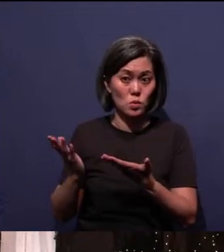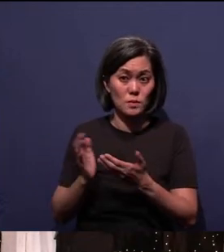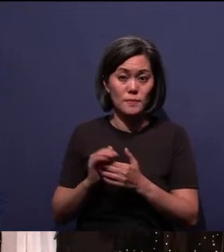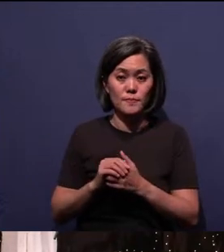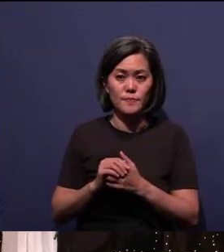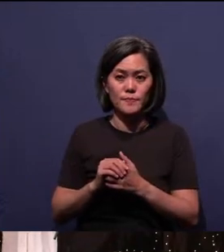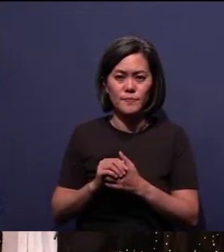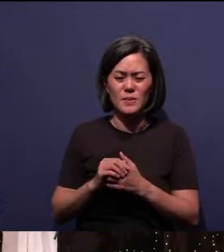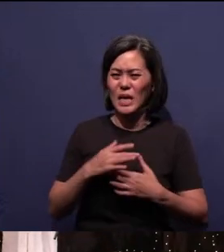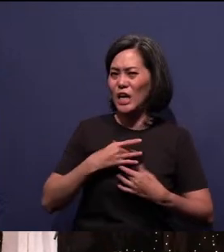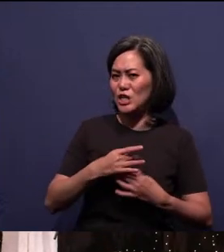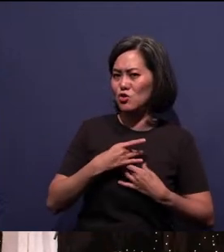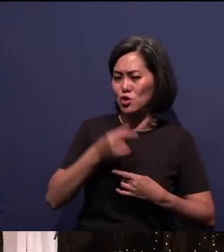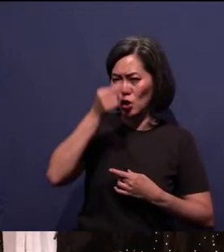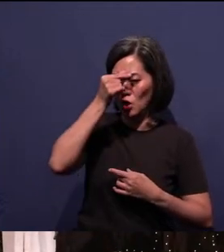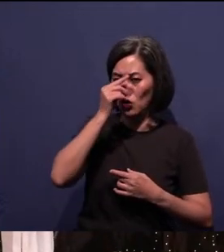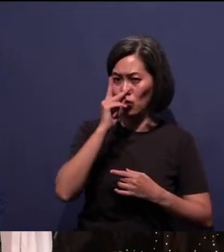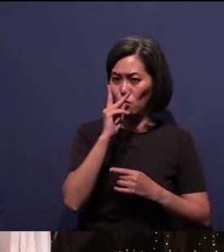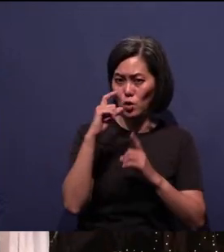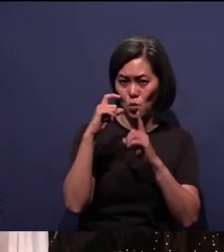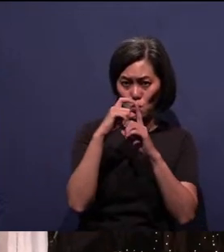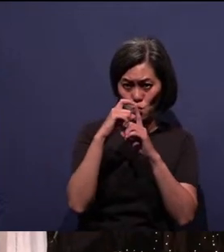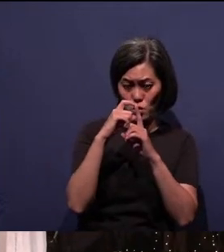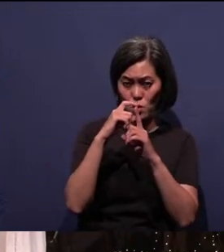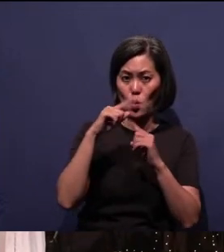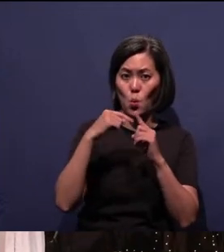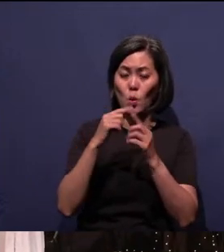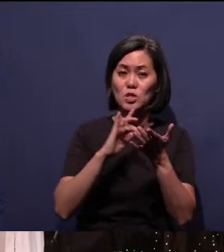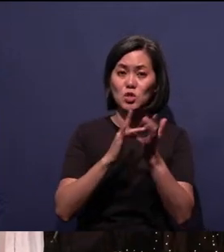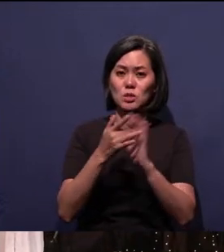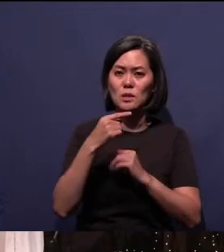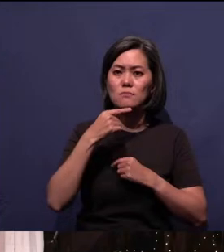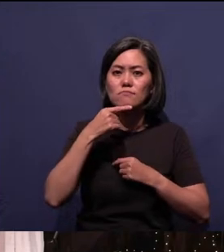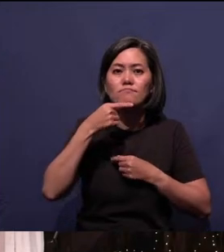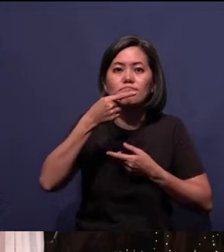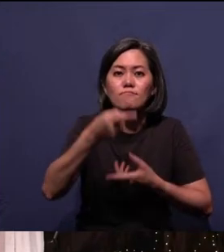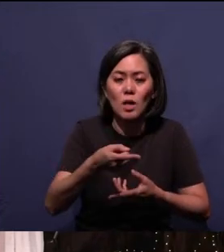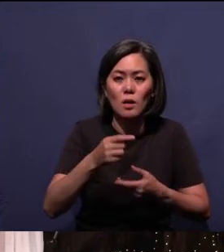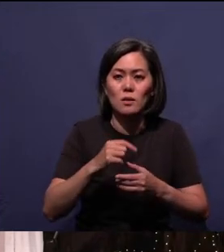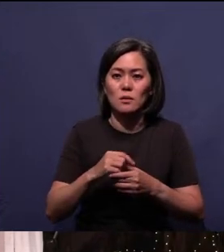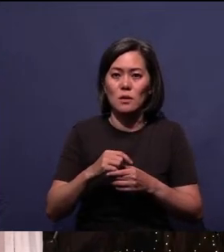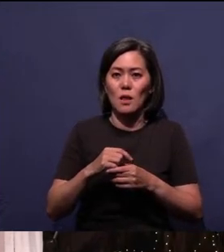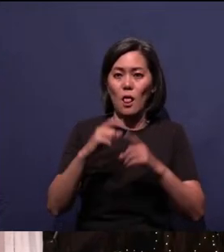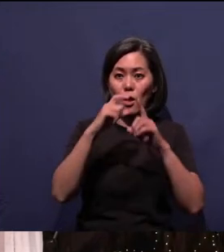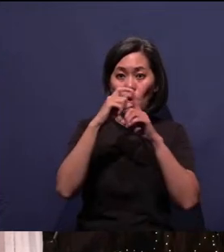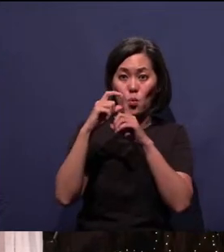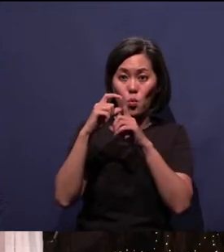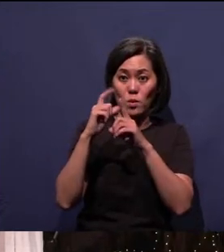It's an interesting Greek word and when Jesus uttered it, the word "tetelestai" it means